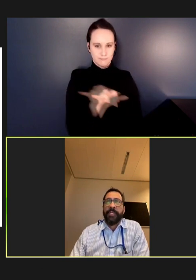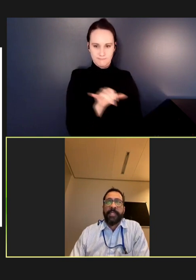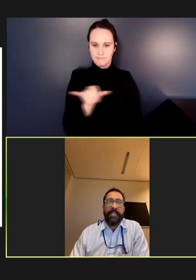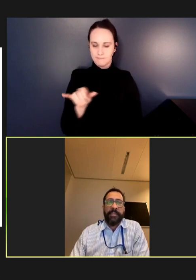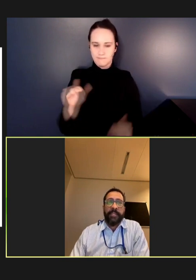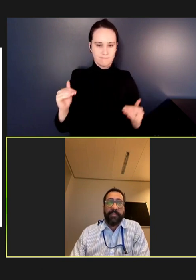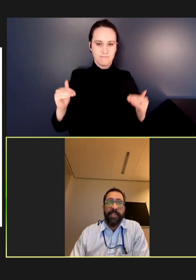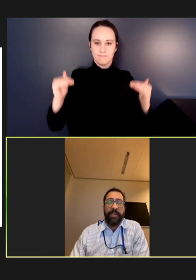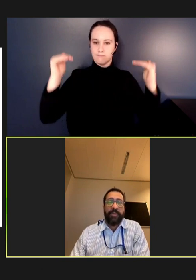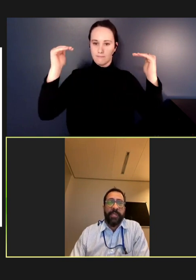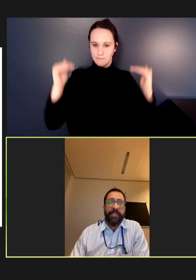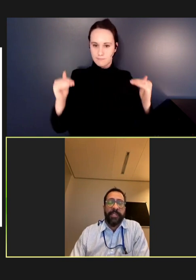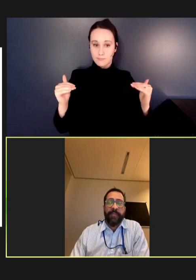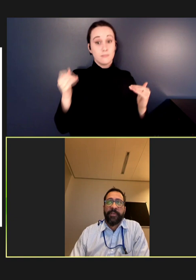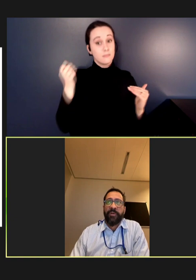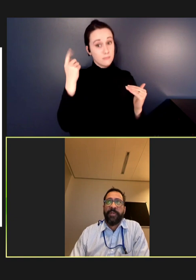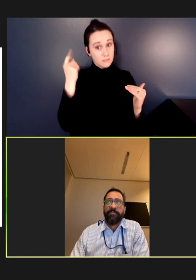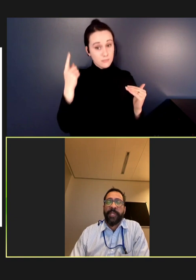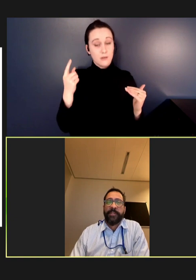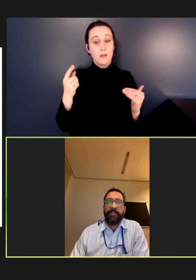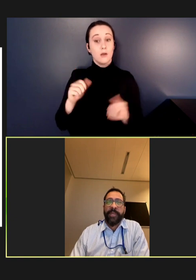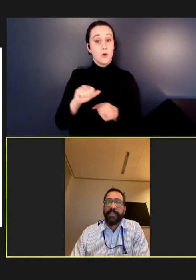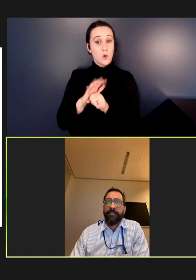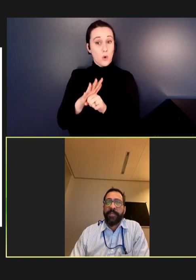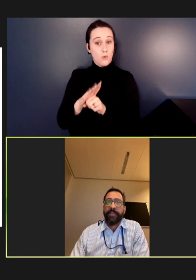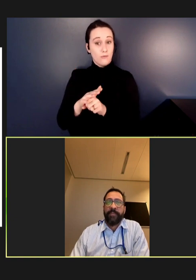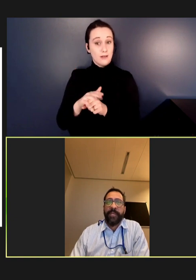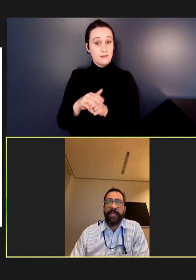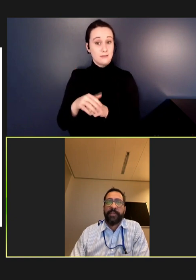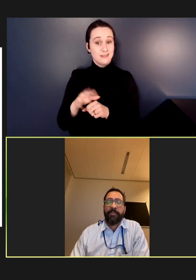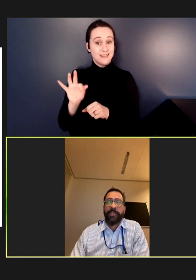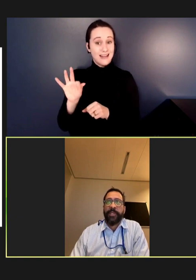These cases disappeared with the onset of the COVID-19 pandemic. And we had a couple of years